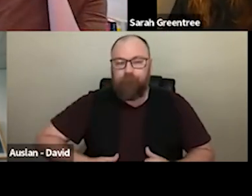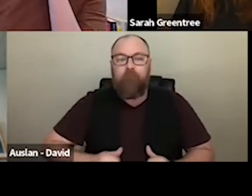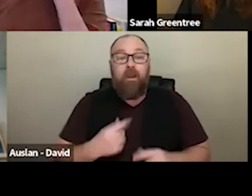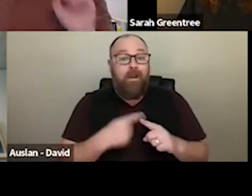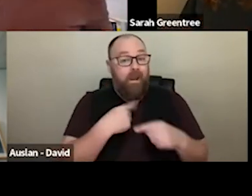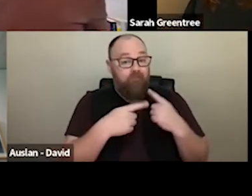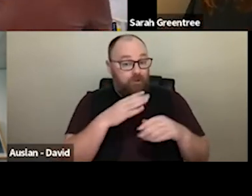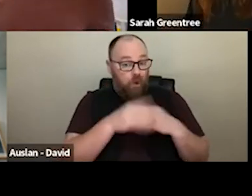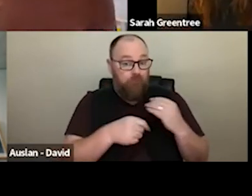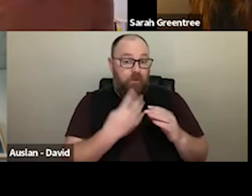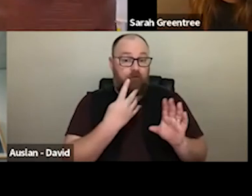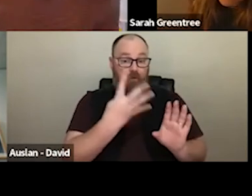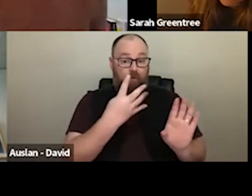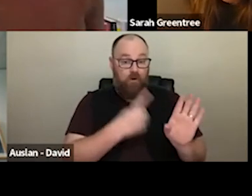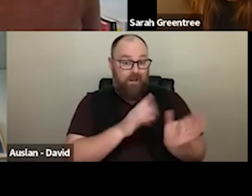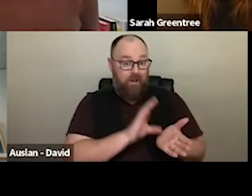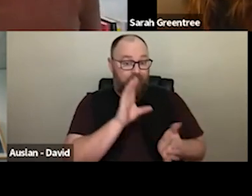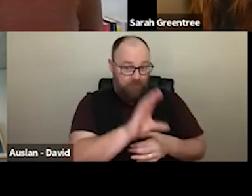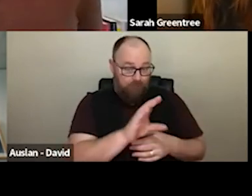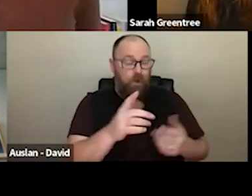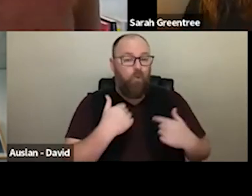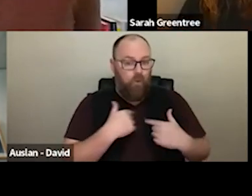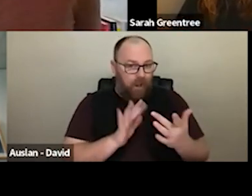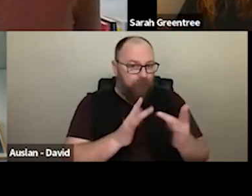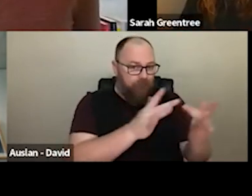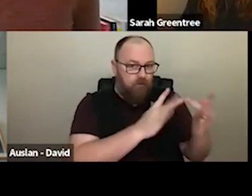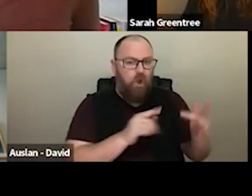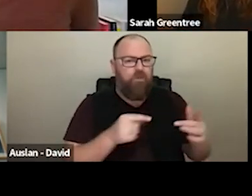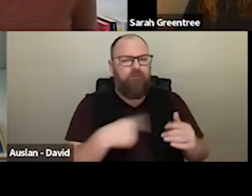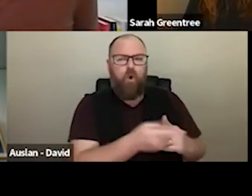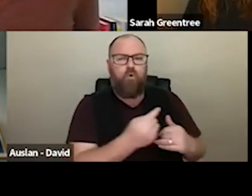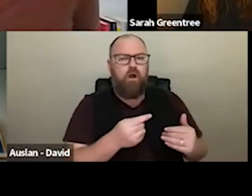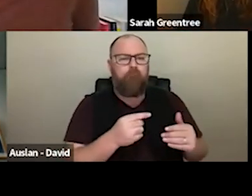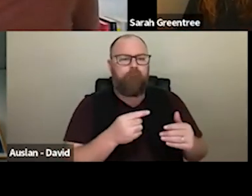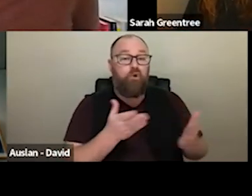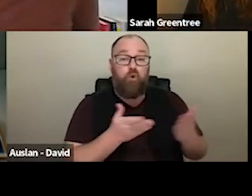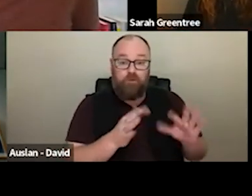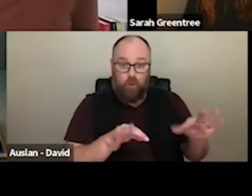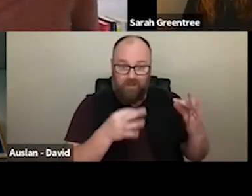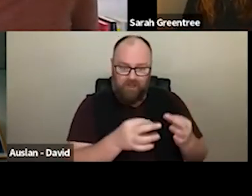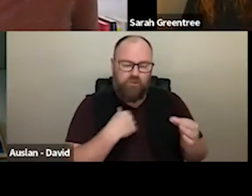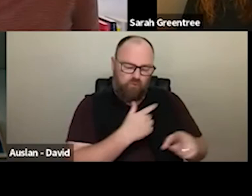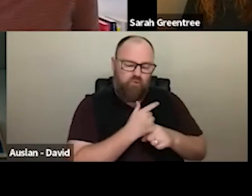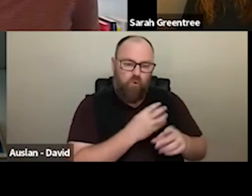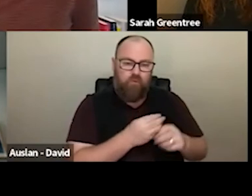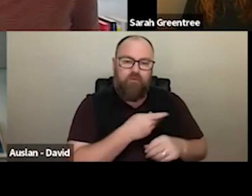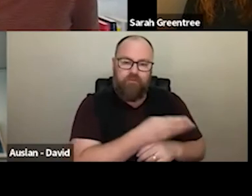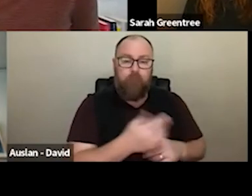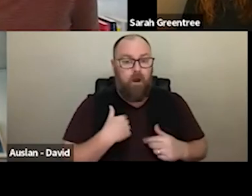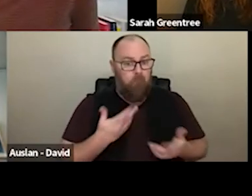talking to a number of organizations that we currently fund a service organizations. we've been talking to another number of organisations what mac but we're certainly happy to have that conversation with organizations.